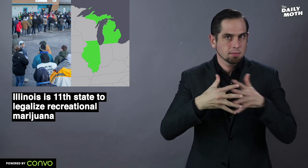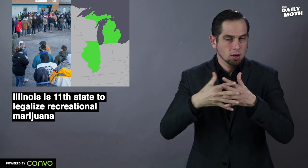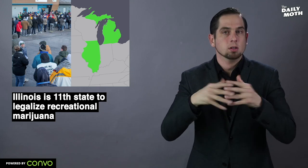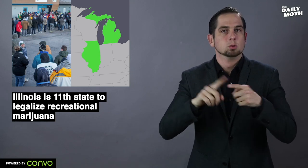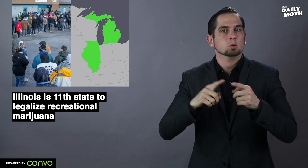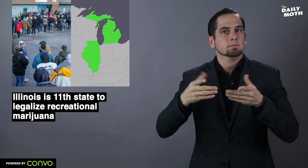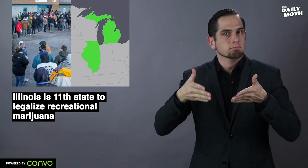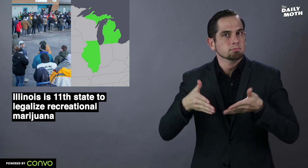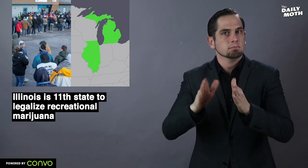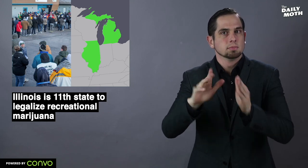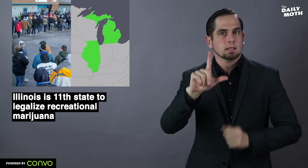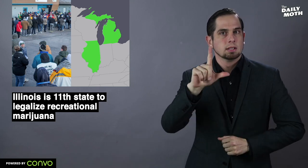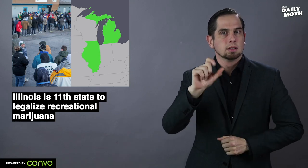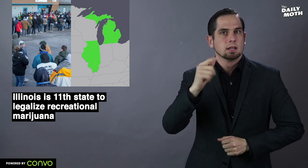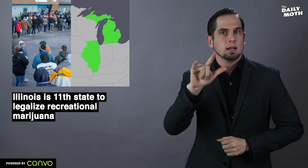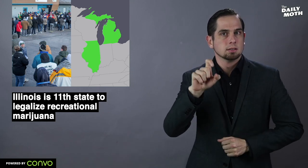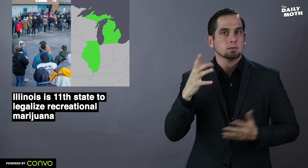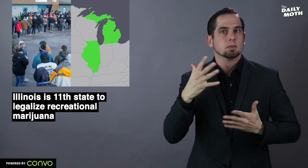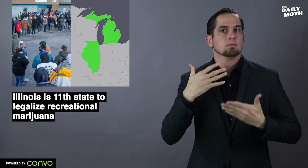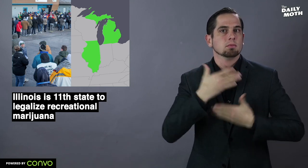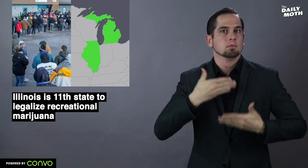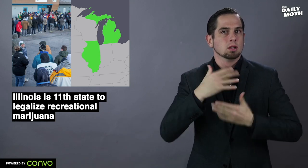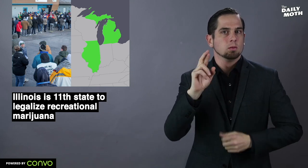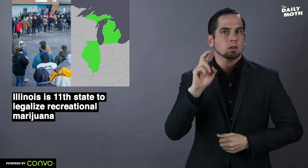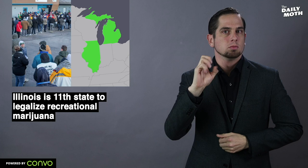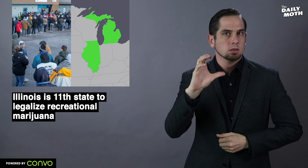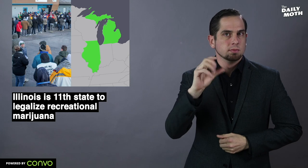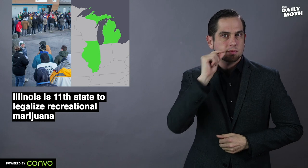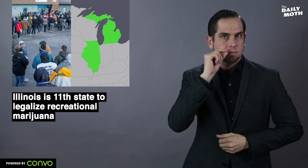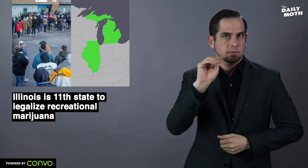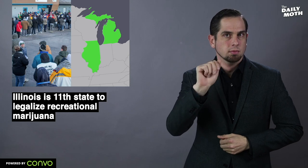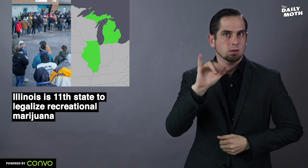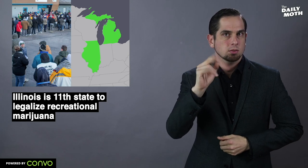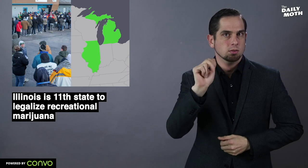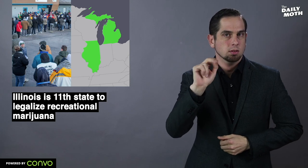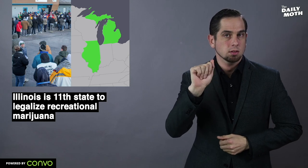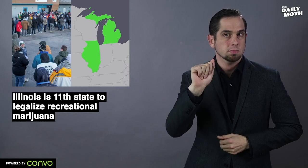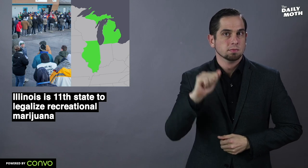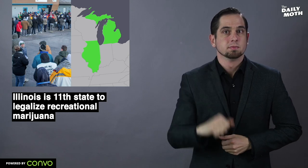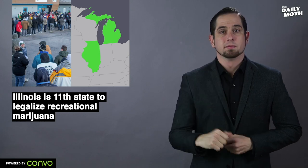America to legalize recreational marijuana.